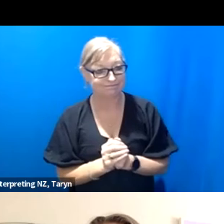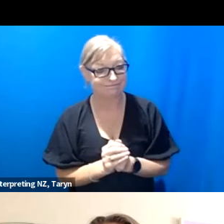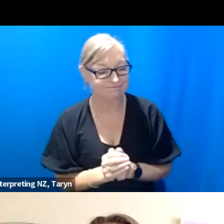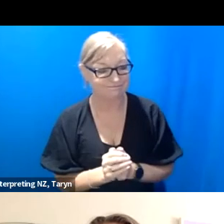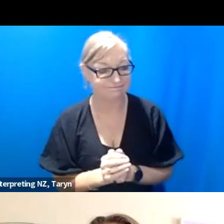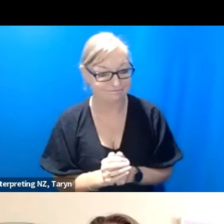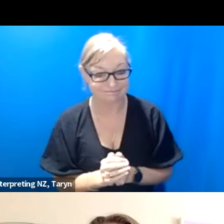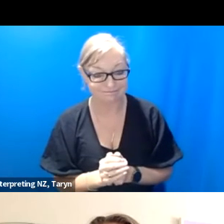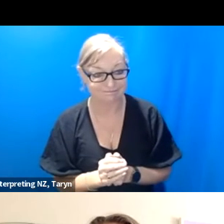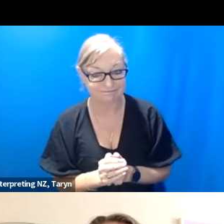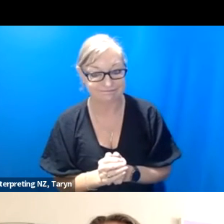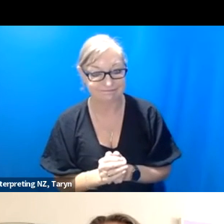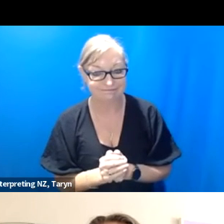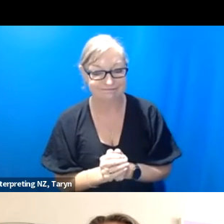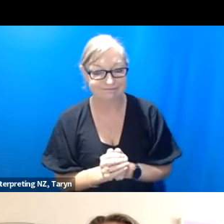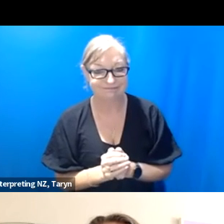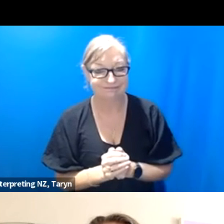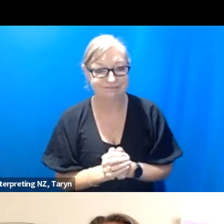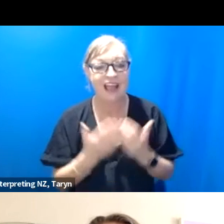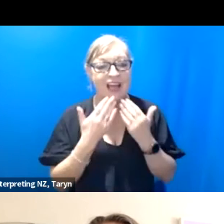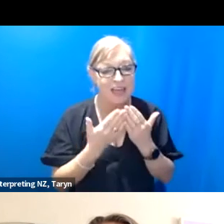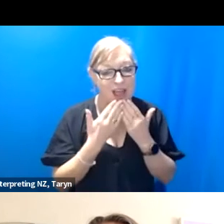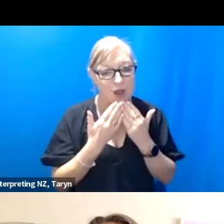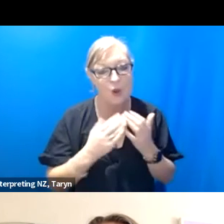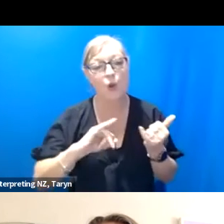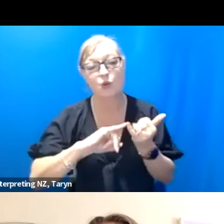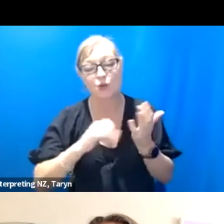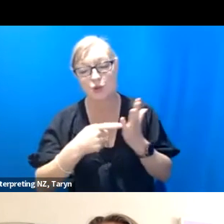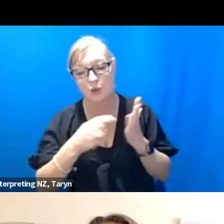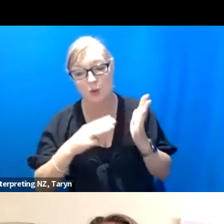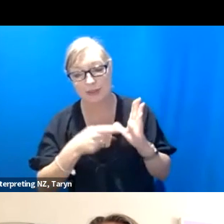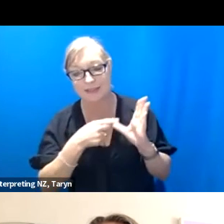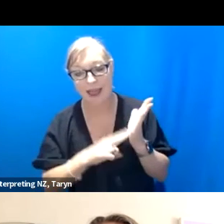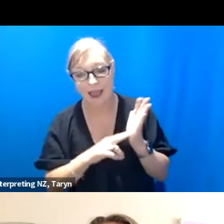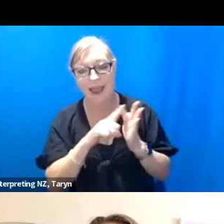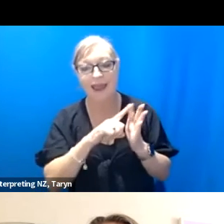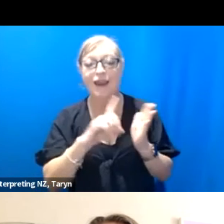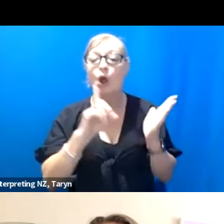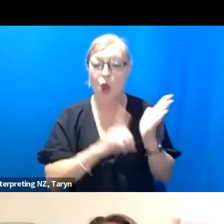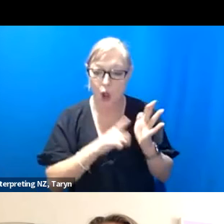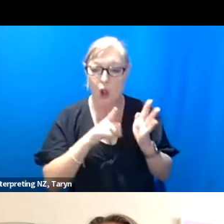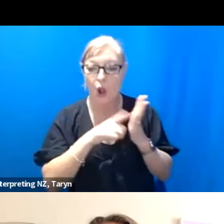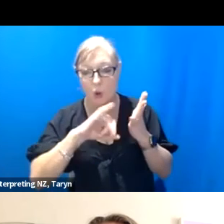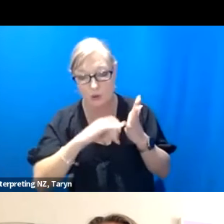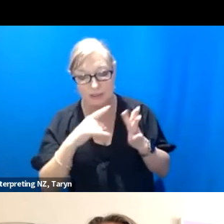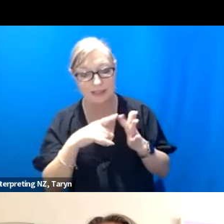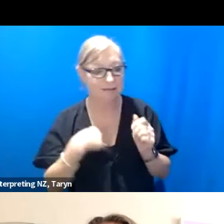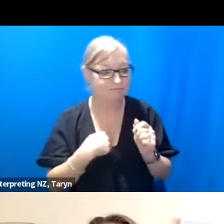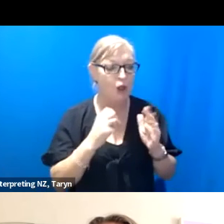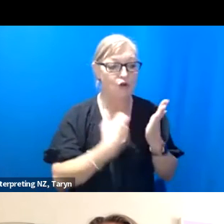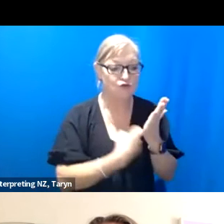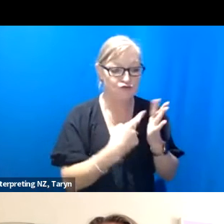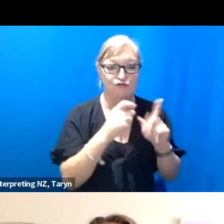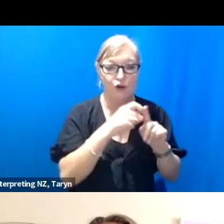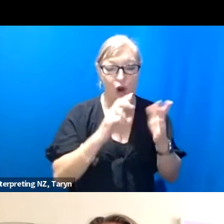Lusi, Rodney, Izzy, everyone, Jon it's just been such a pleasure. I really, really, yeah, you've